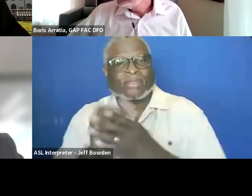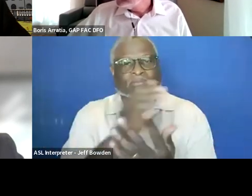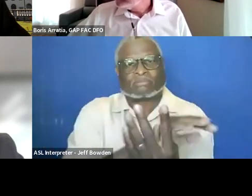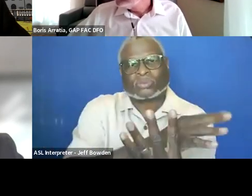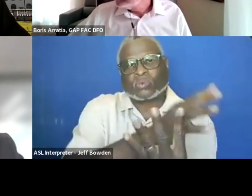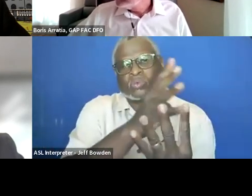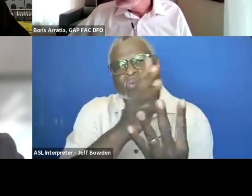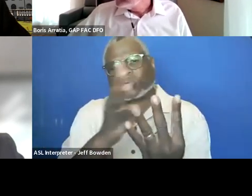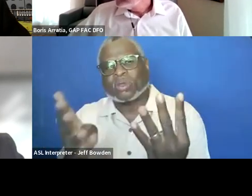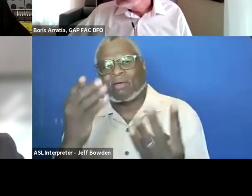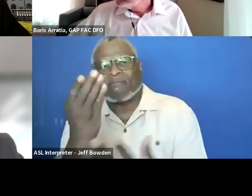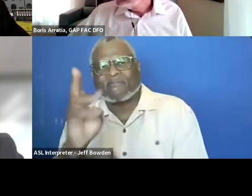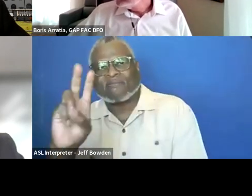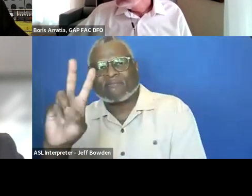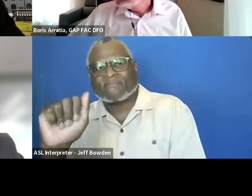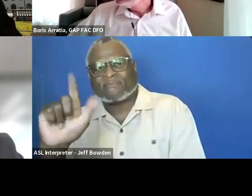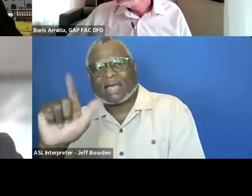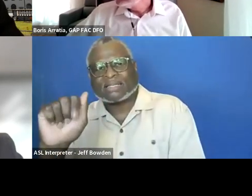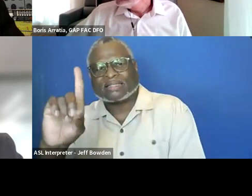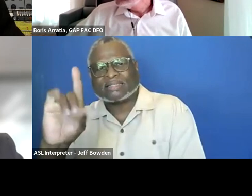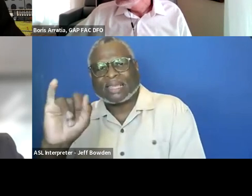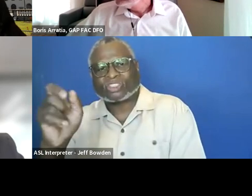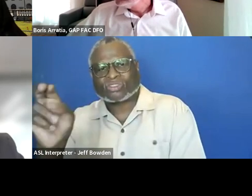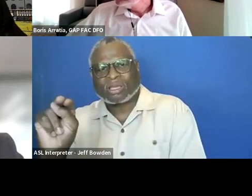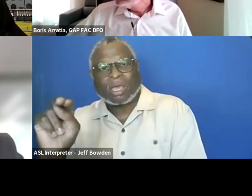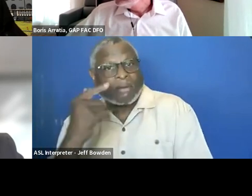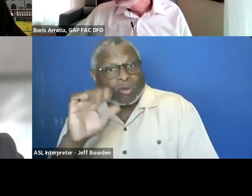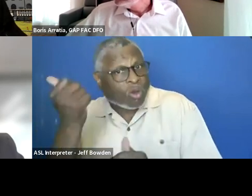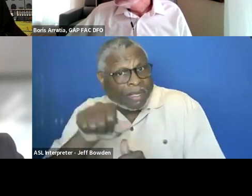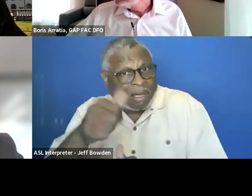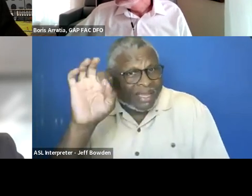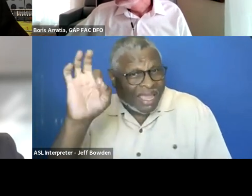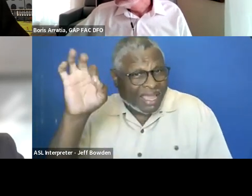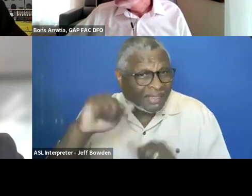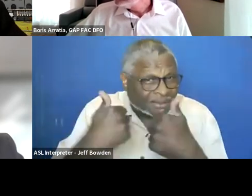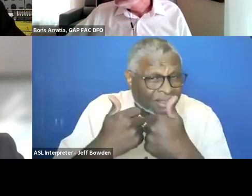I am not aware of any agency that looks at sustainability as part